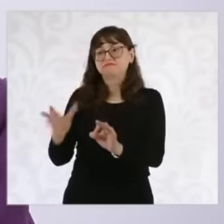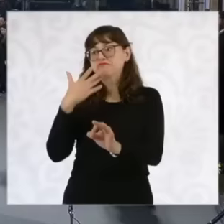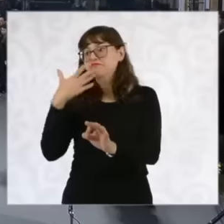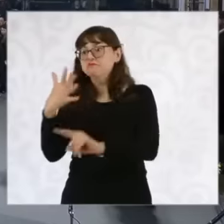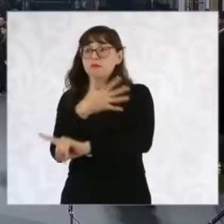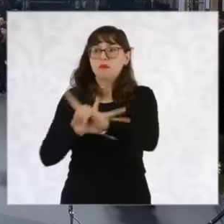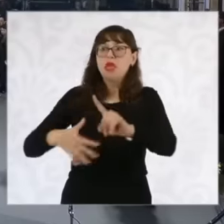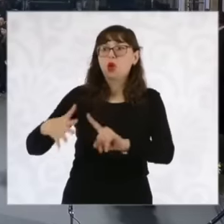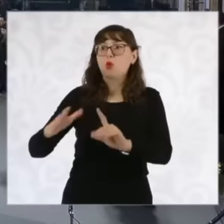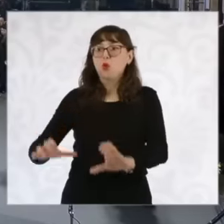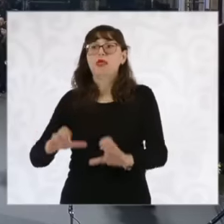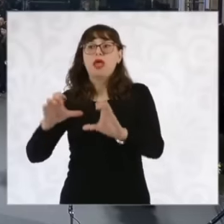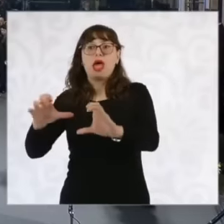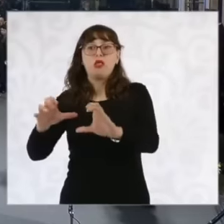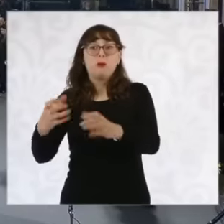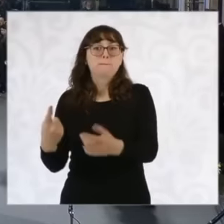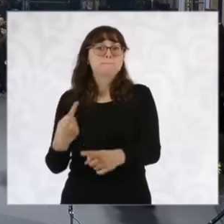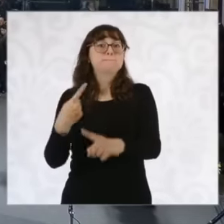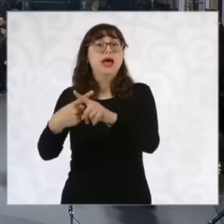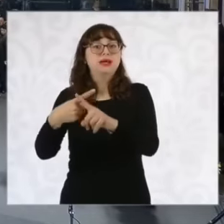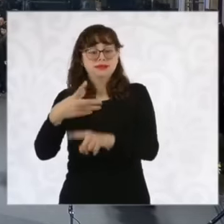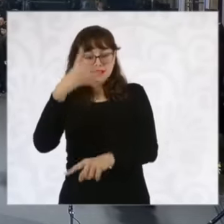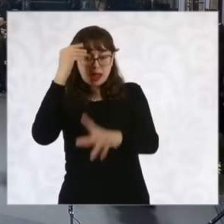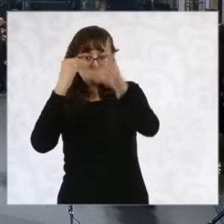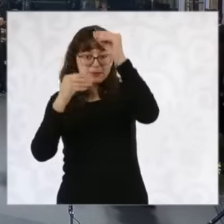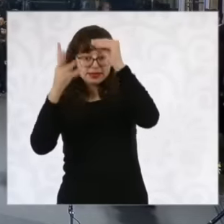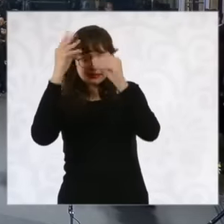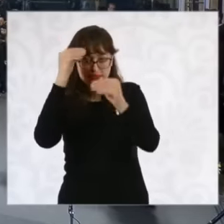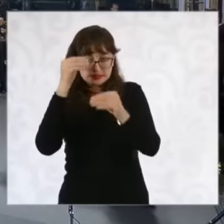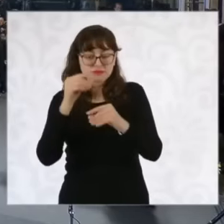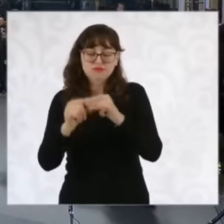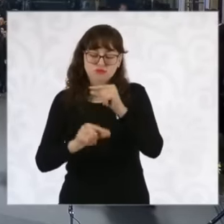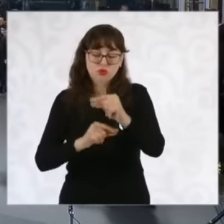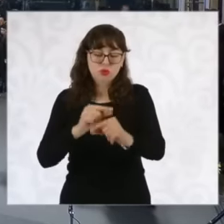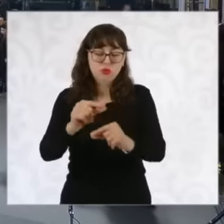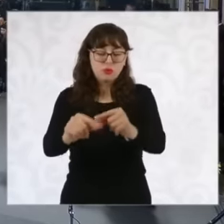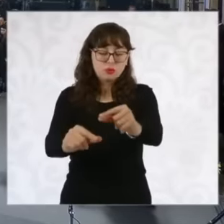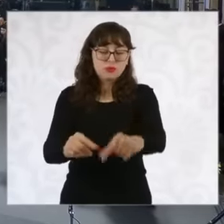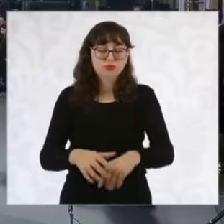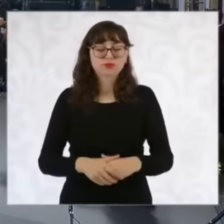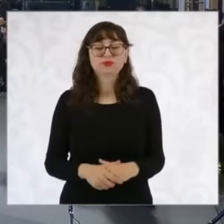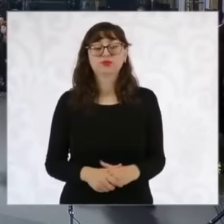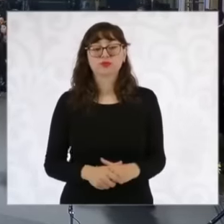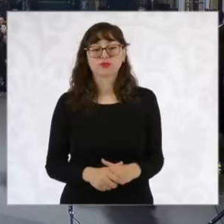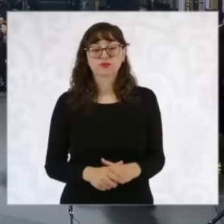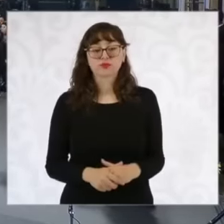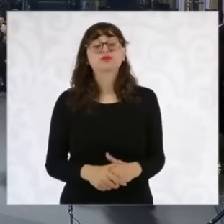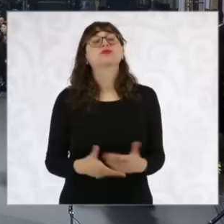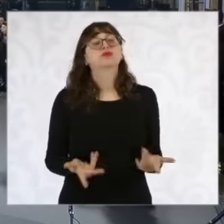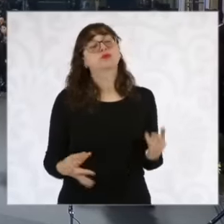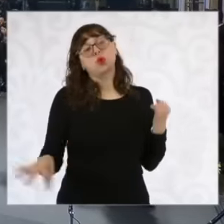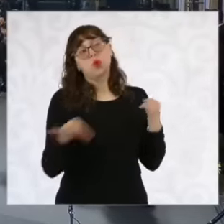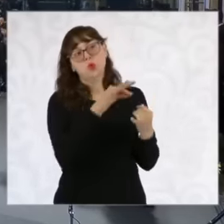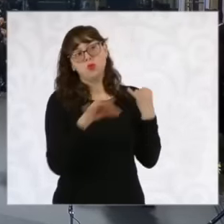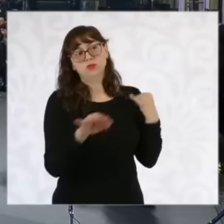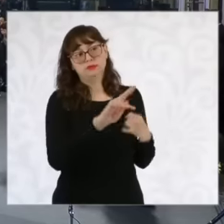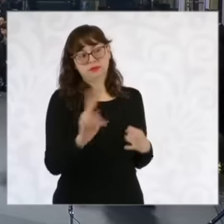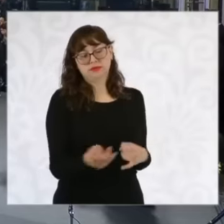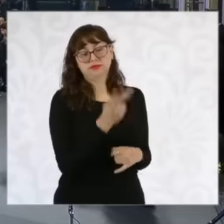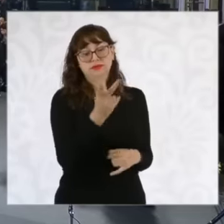to advance little by little. Finally, president, last week a dark-haired representative